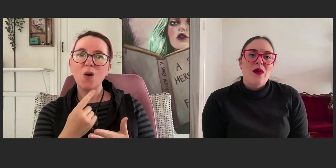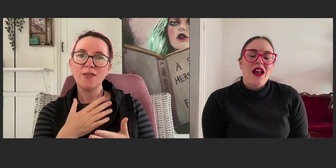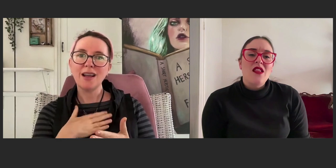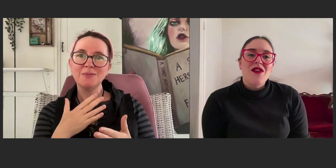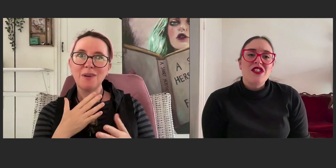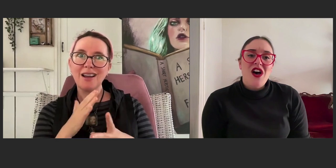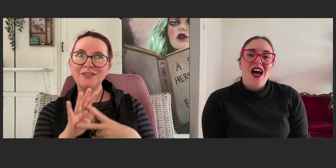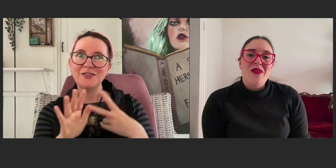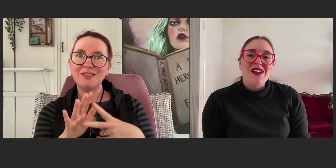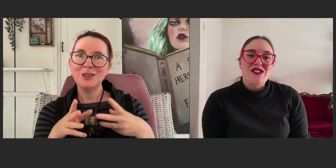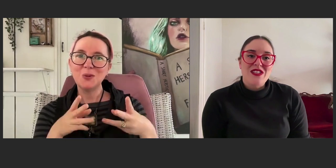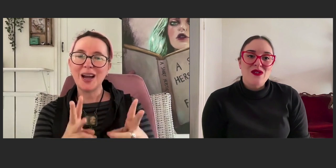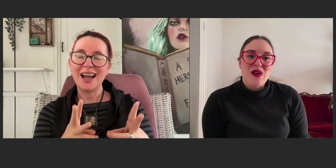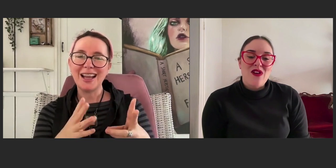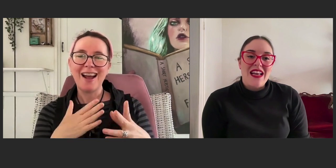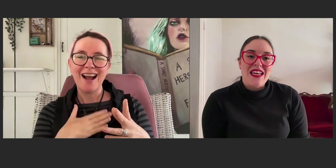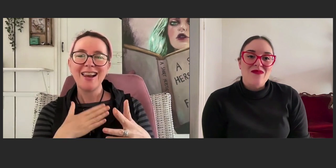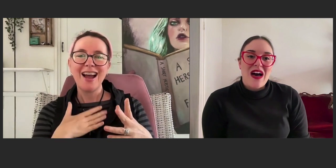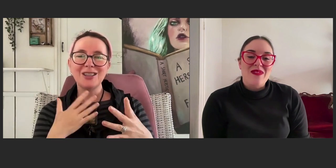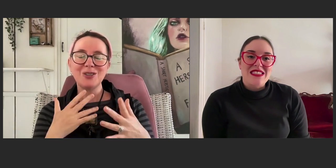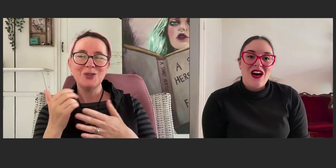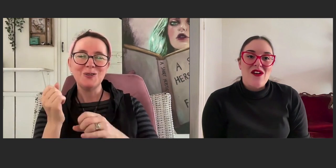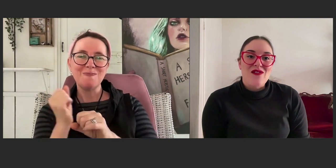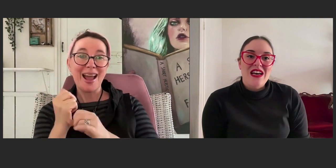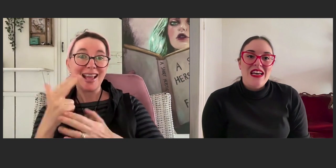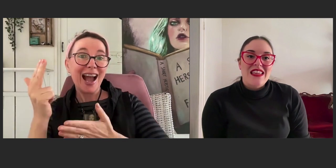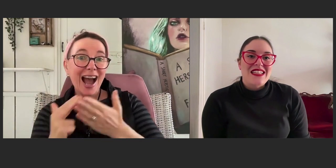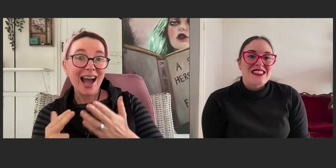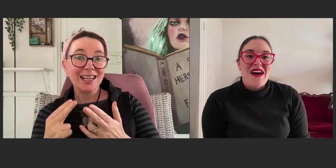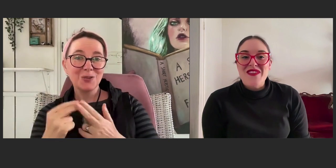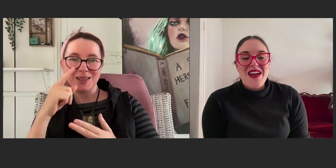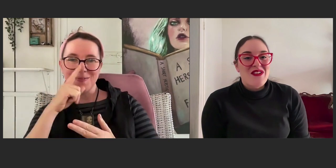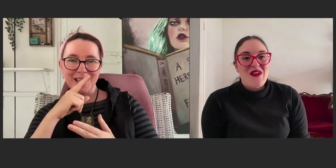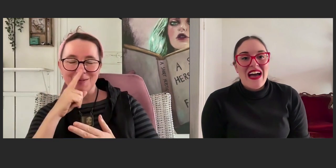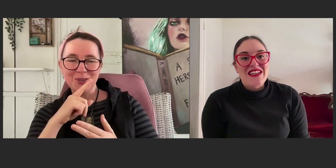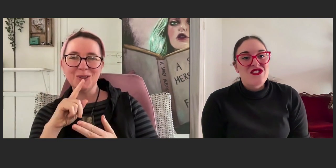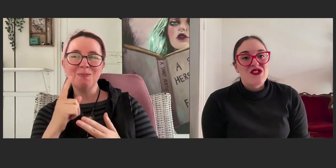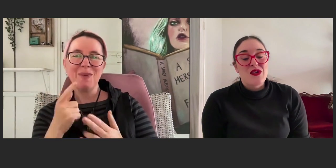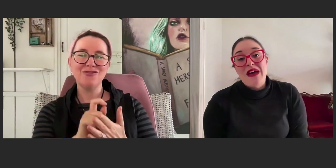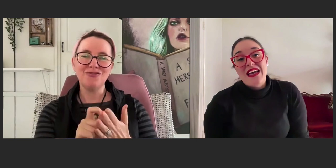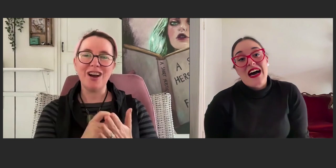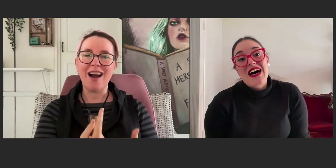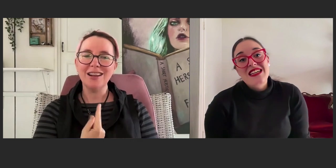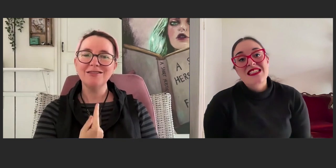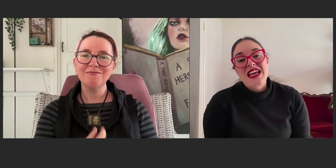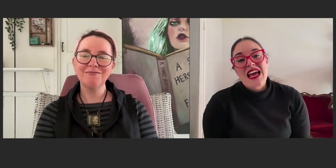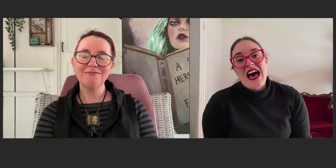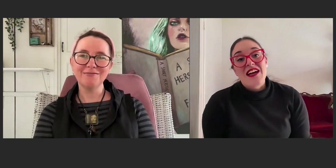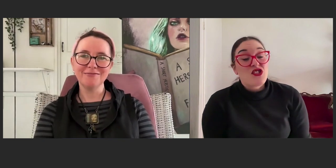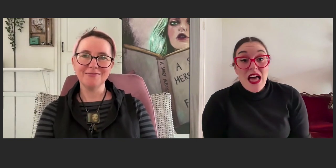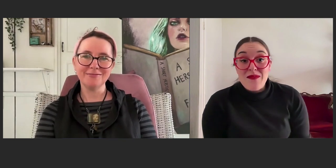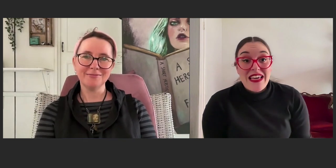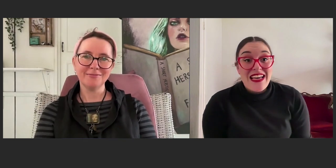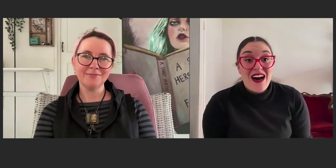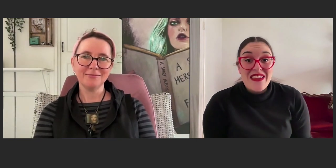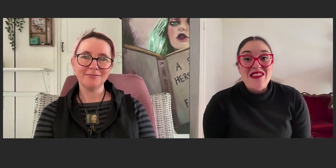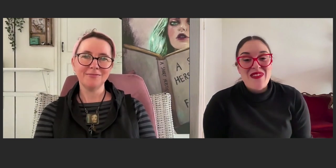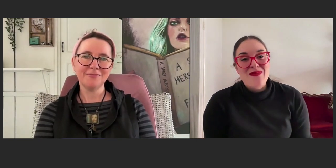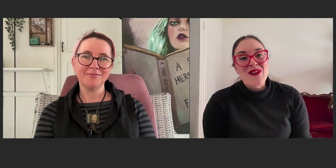But a lot of the time I do enjoy writing by myself. That's my favorite way to make art. I do like making art with other people,